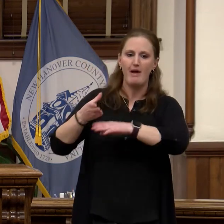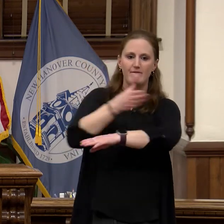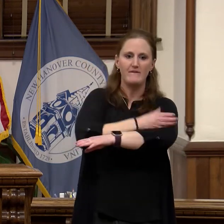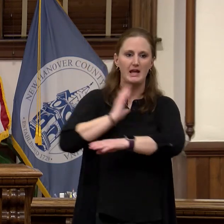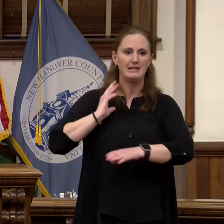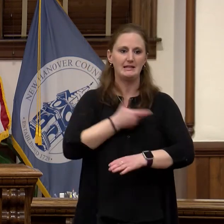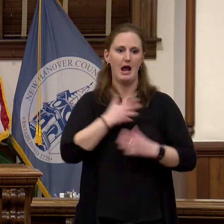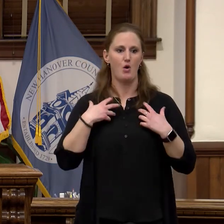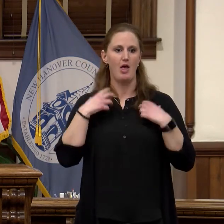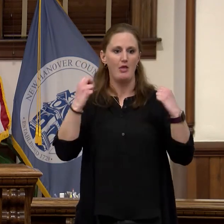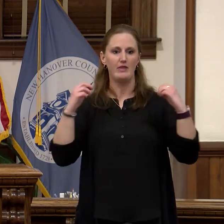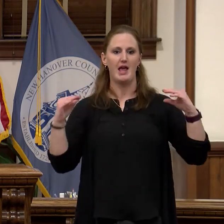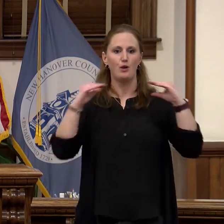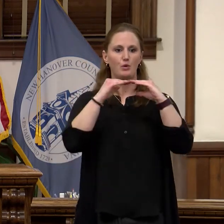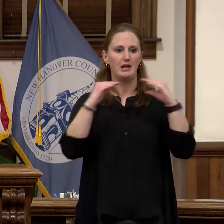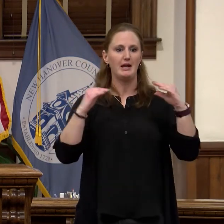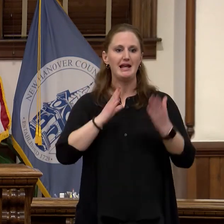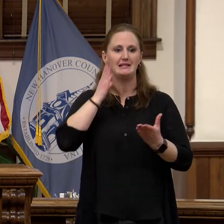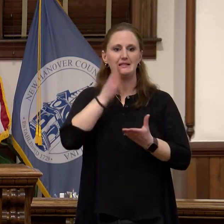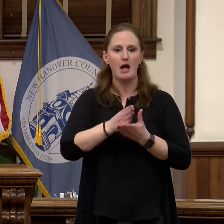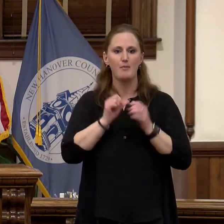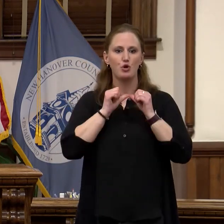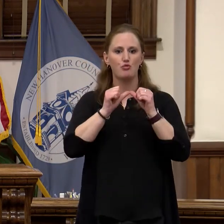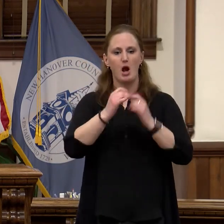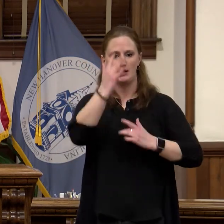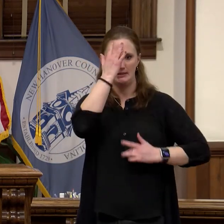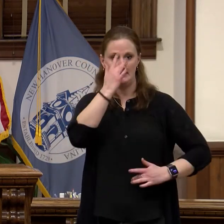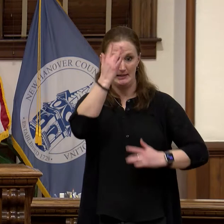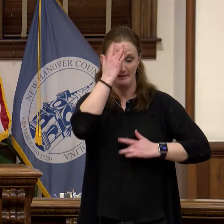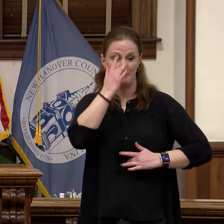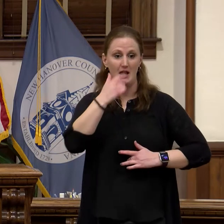chronic diseases. I look forward to seeing how this initiative creates more